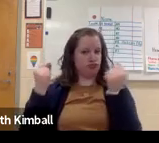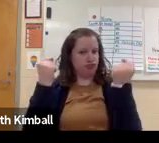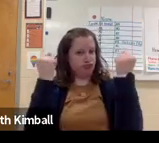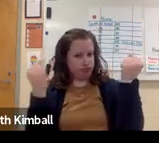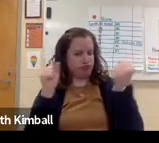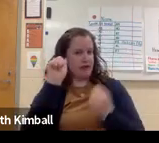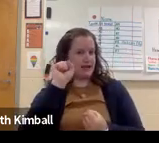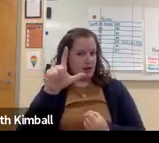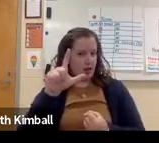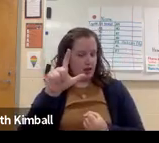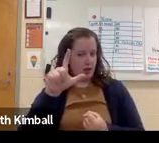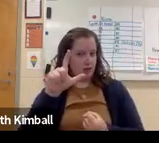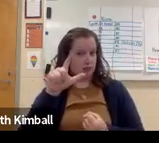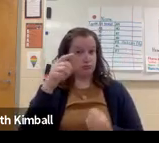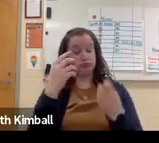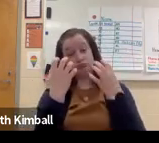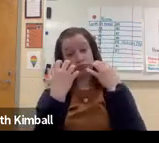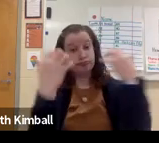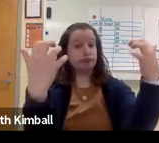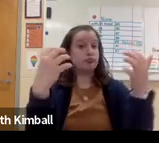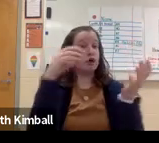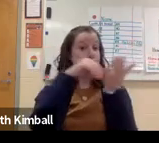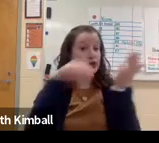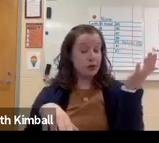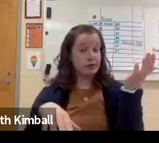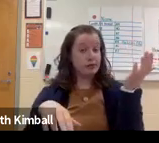their first language or their primary language was ASL.